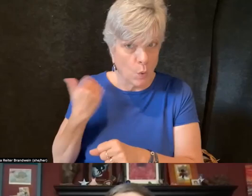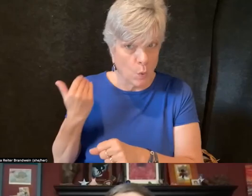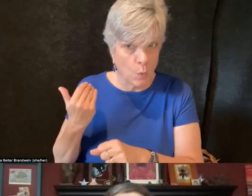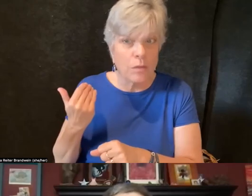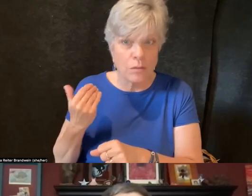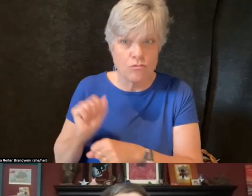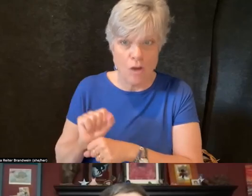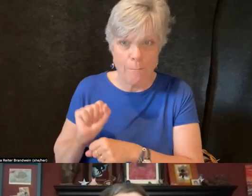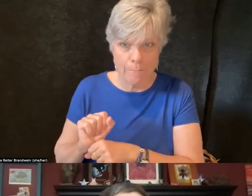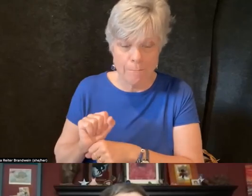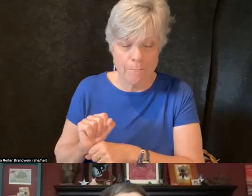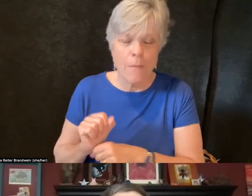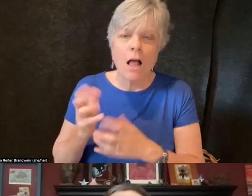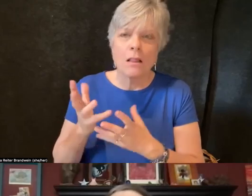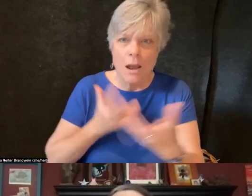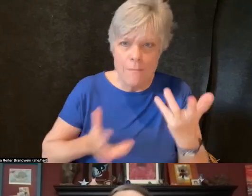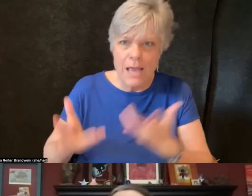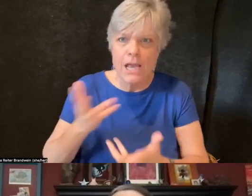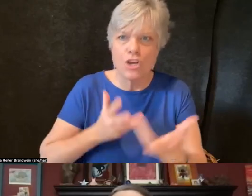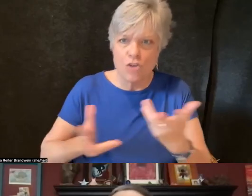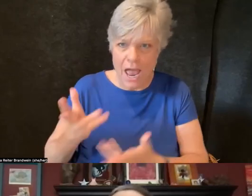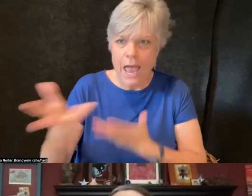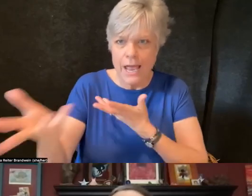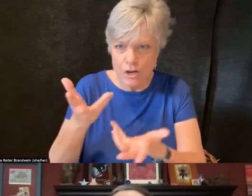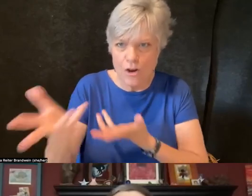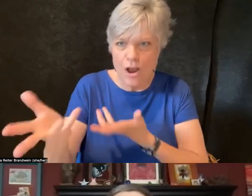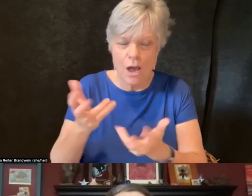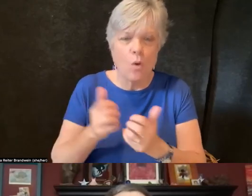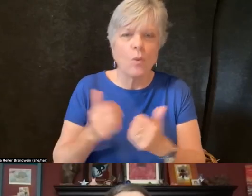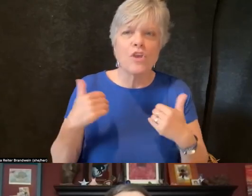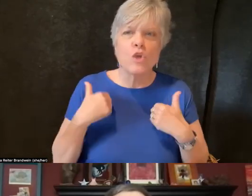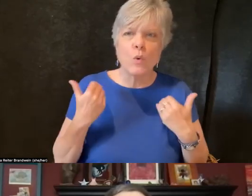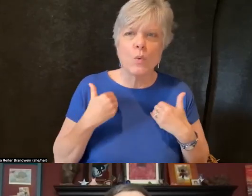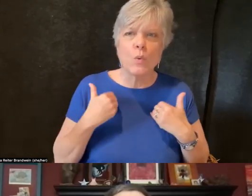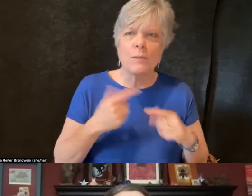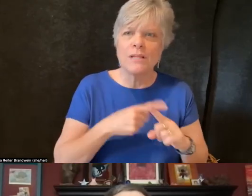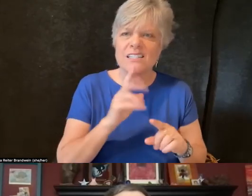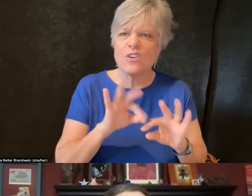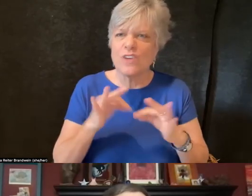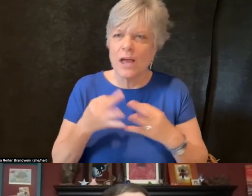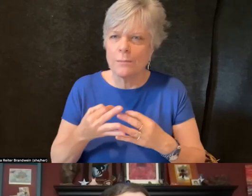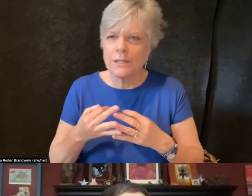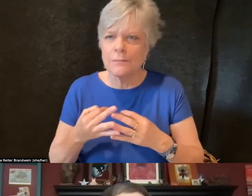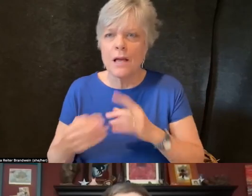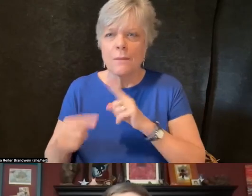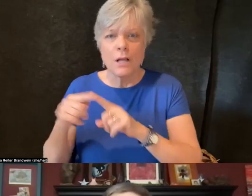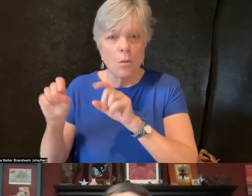So a lot of my interactions were with youth families as well as potential employers